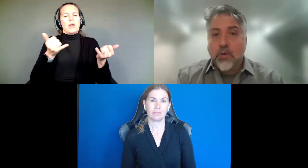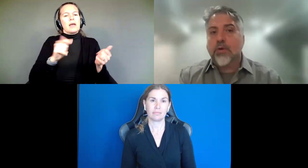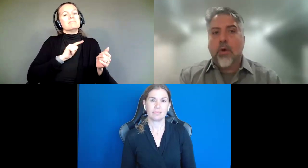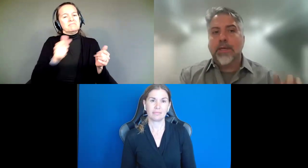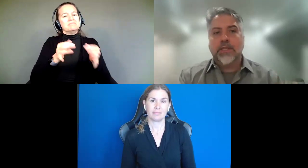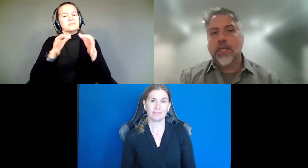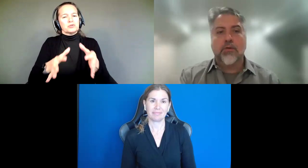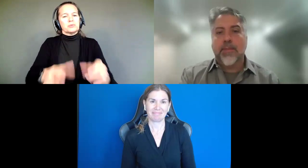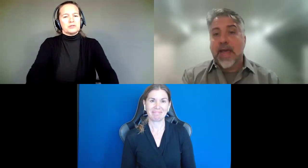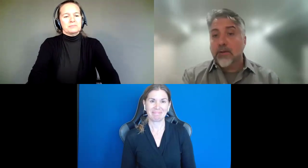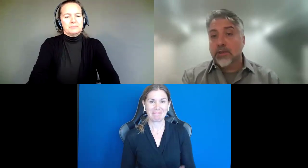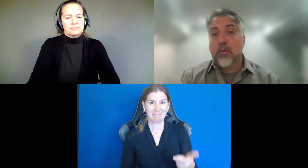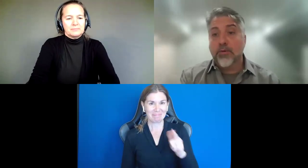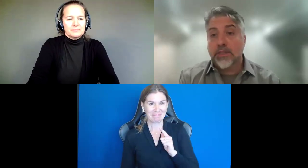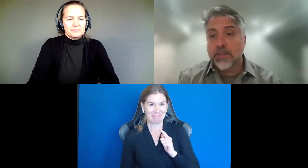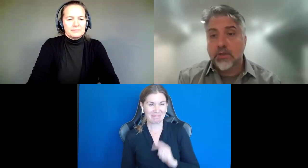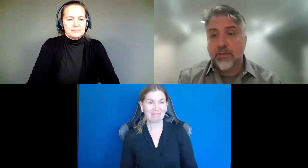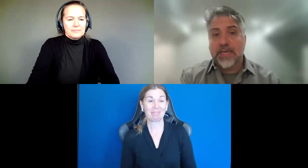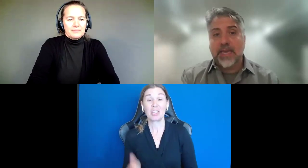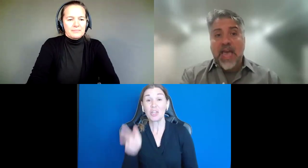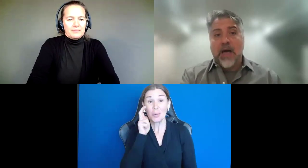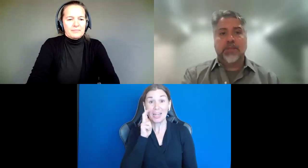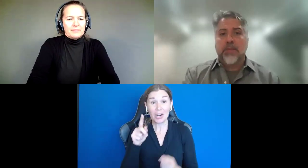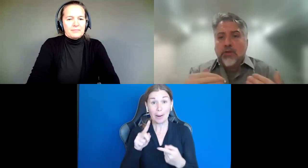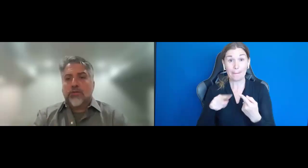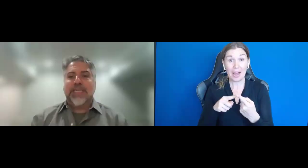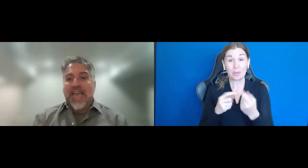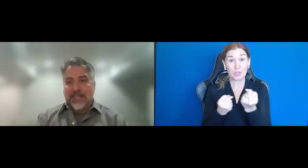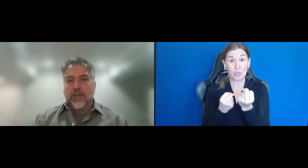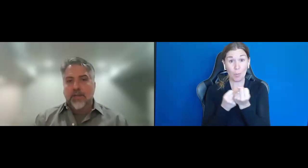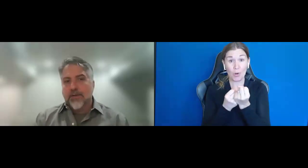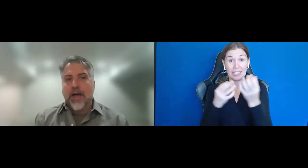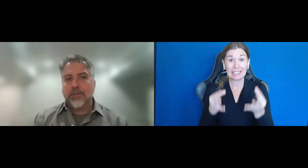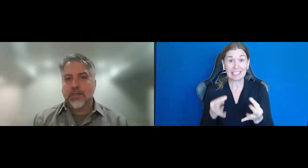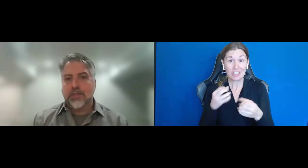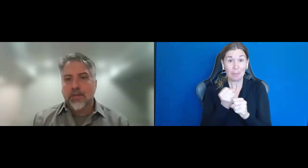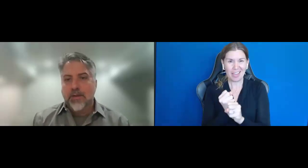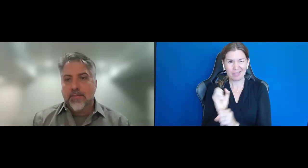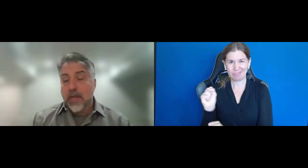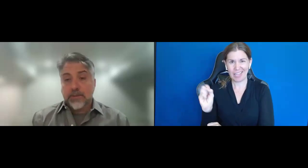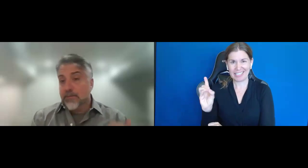You're going to hear about how Supported Decision Making helps them understand their options,